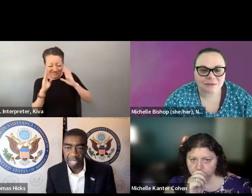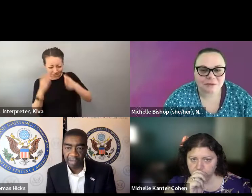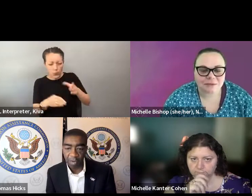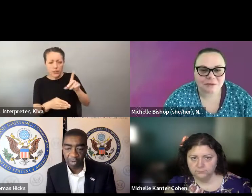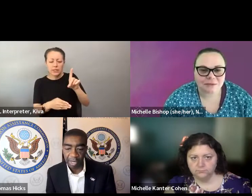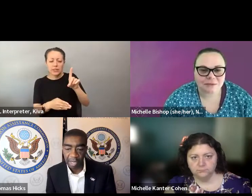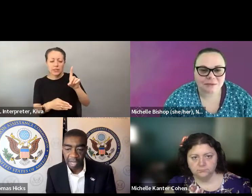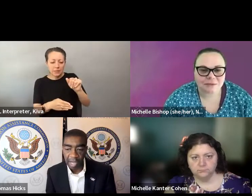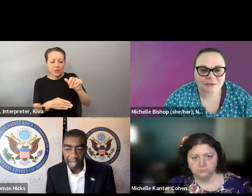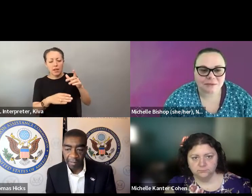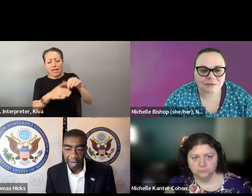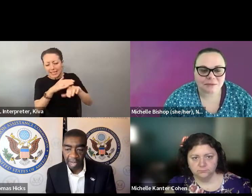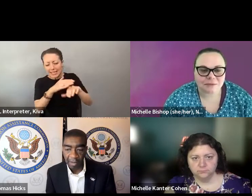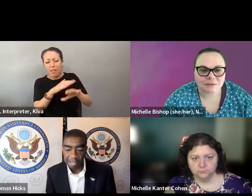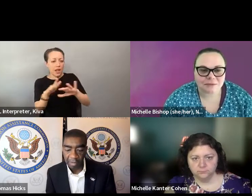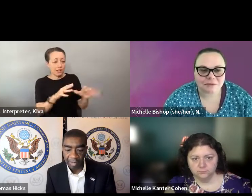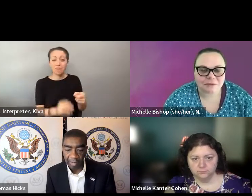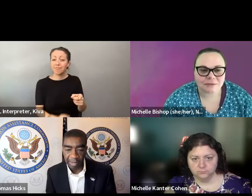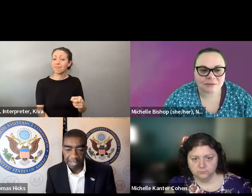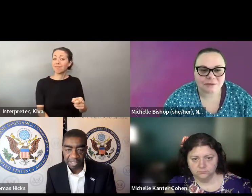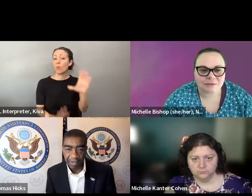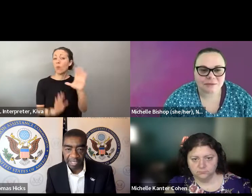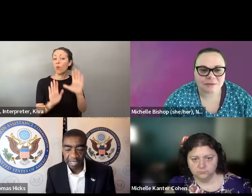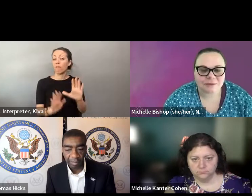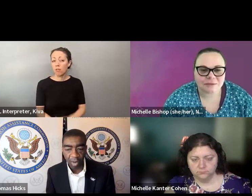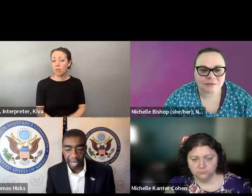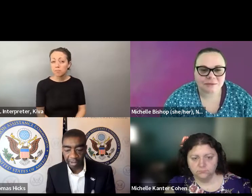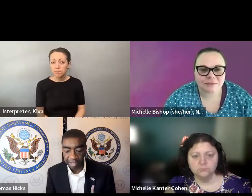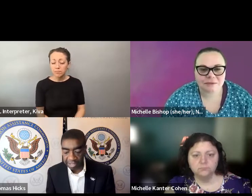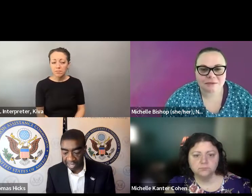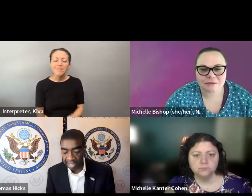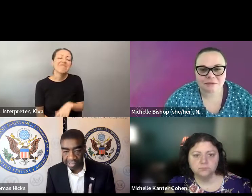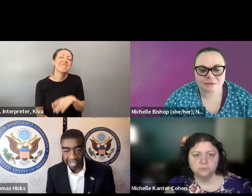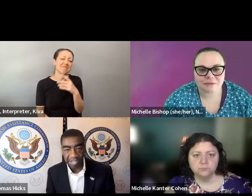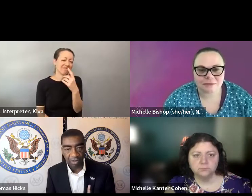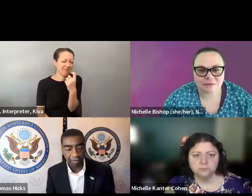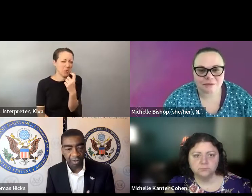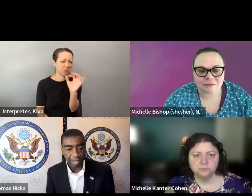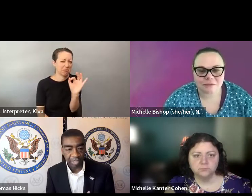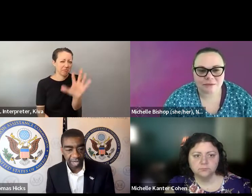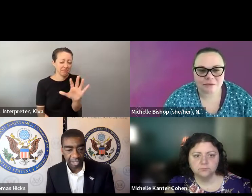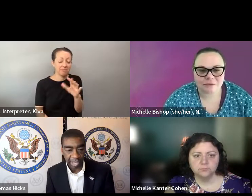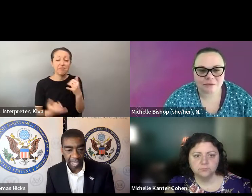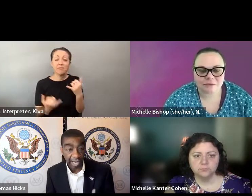on staff whose sole job is to work towards access in our clearinghouse function is a huge step forward. And I our agency. You know we've only been around for less than 2 decades, but to have someone on staff who's sole job is to work towards accessibility in Our clearing house function is is a huge step forward and I also would be remiss if I didn't point out that today is national voter